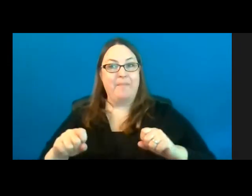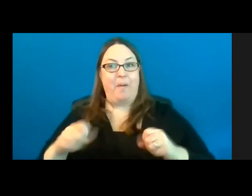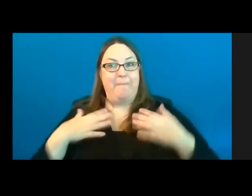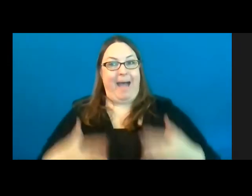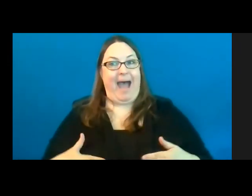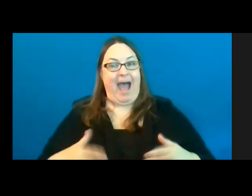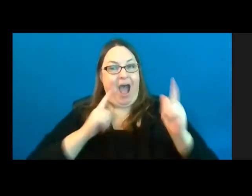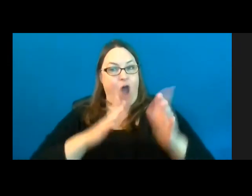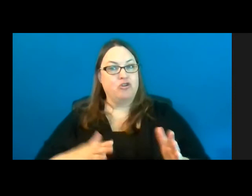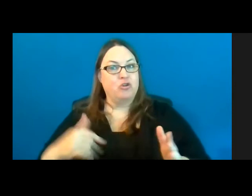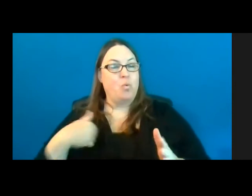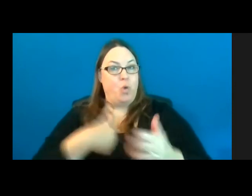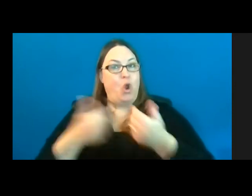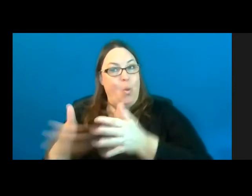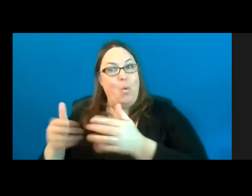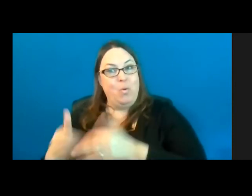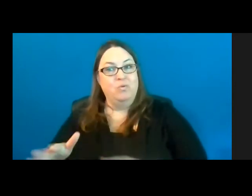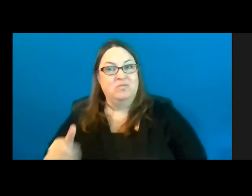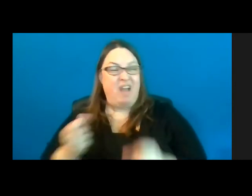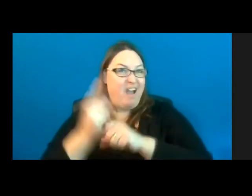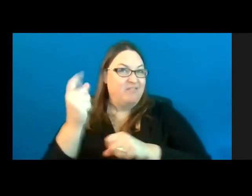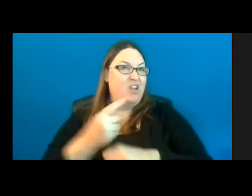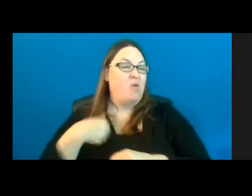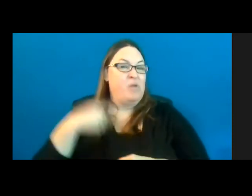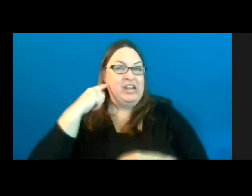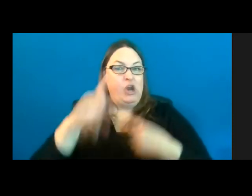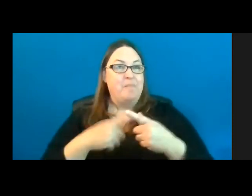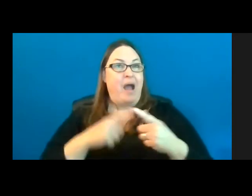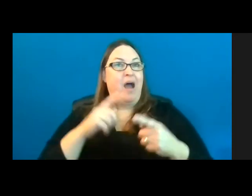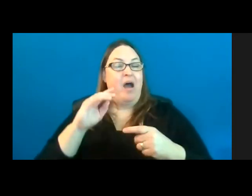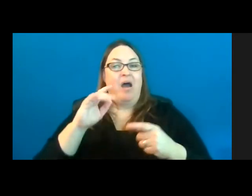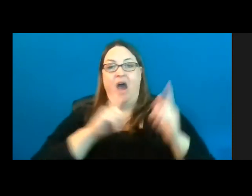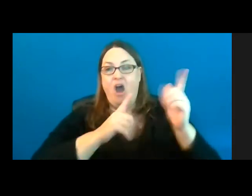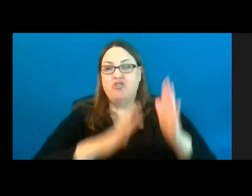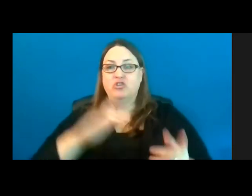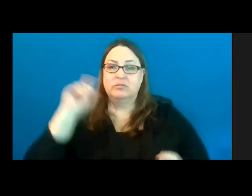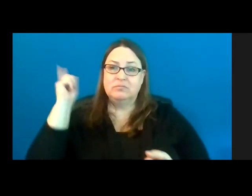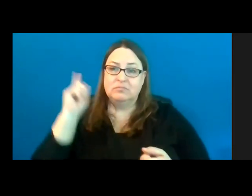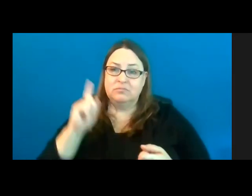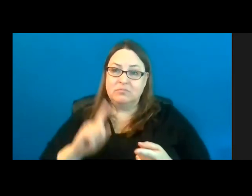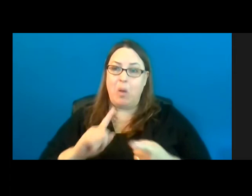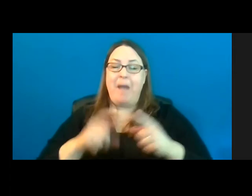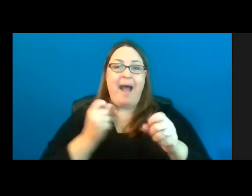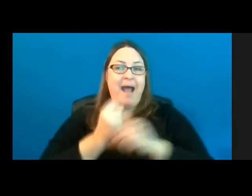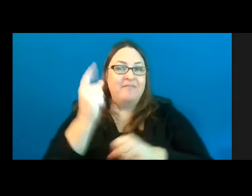Every year you hear about numbers declining, but also every year you hear about us expanding